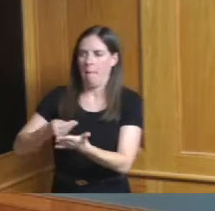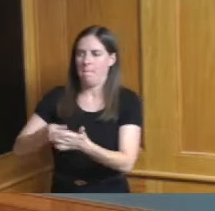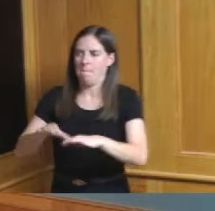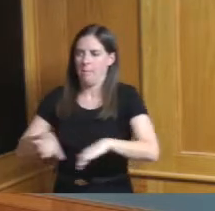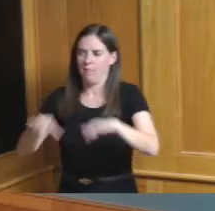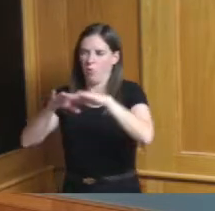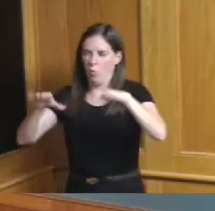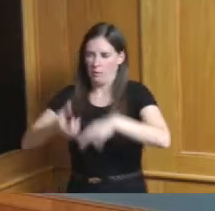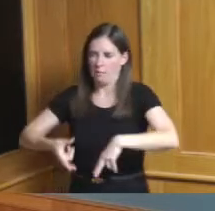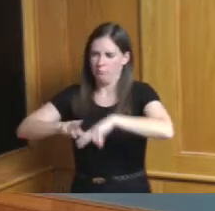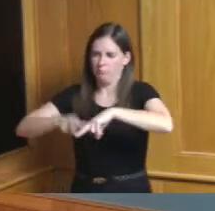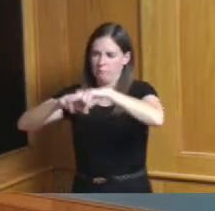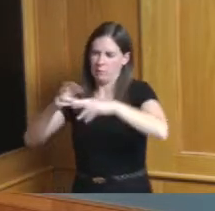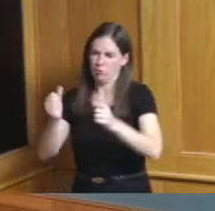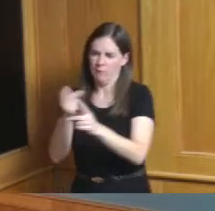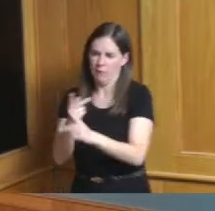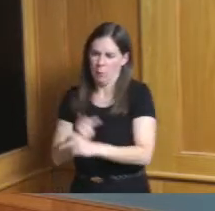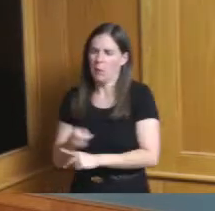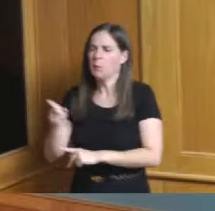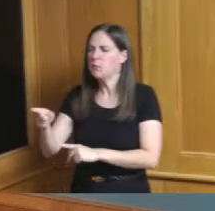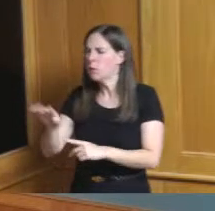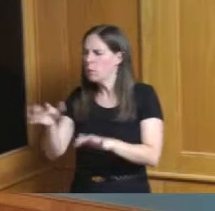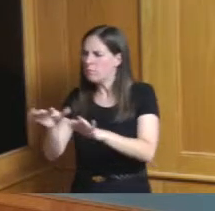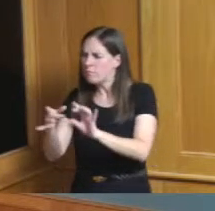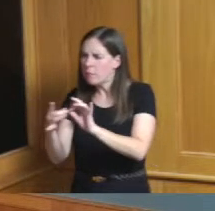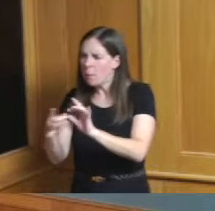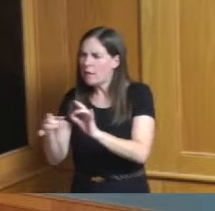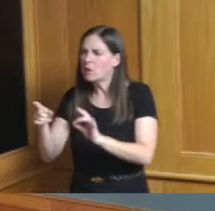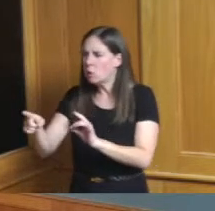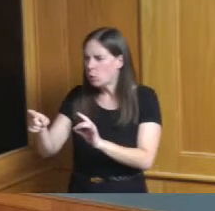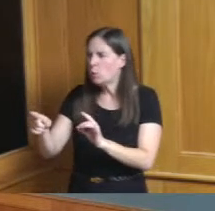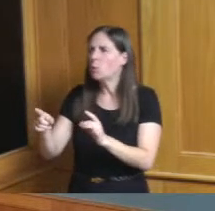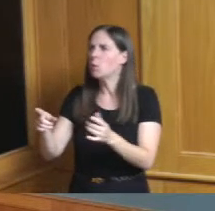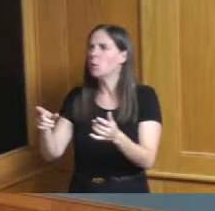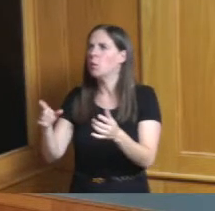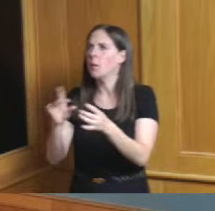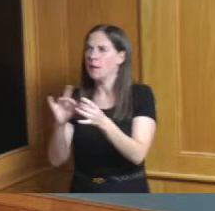that one out you sort of said it when you said you did some new housing coming in because then there